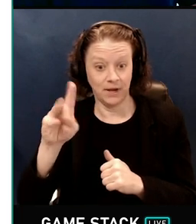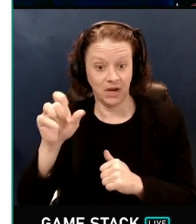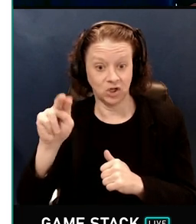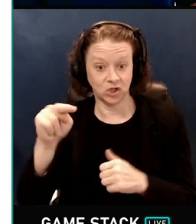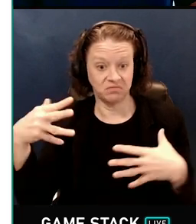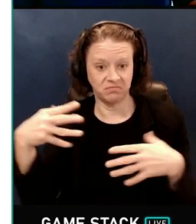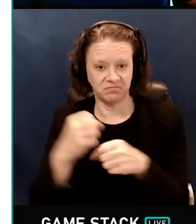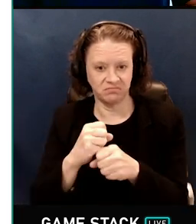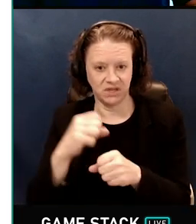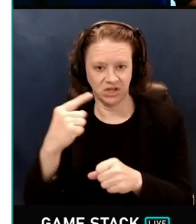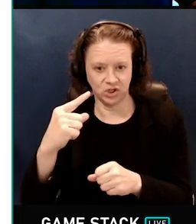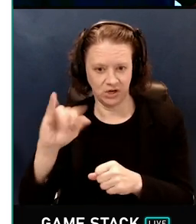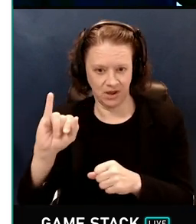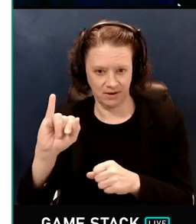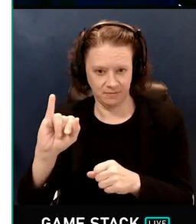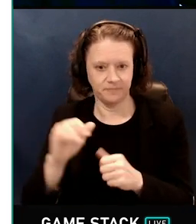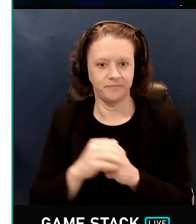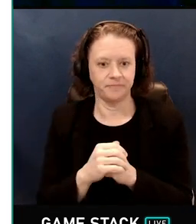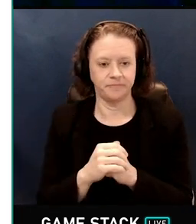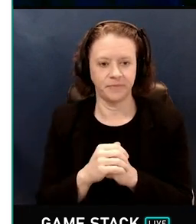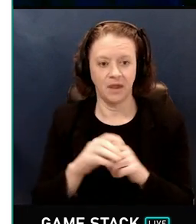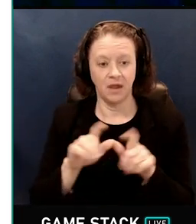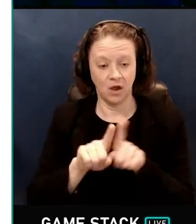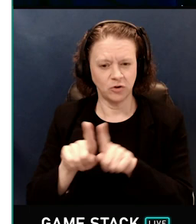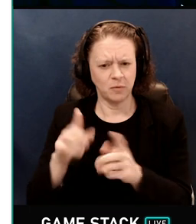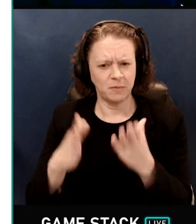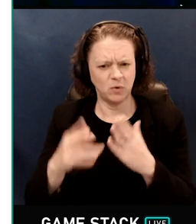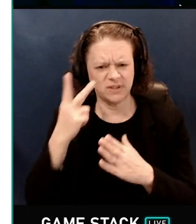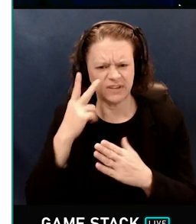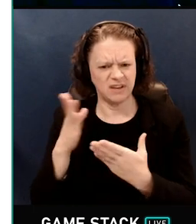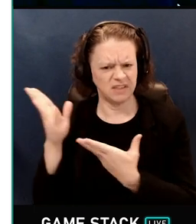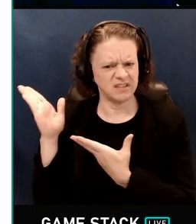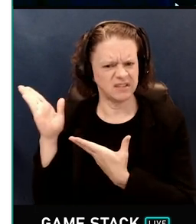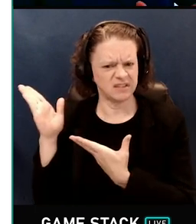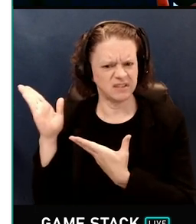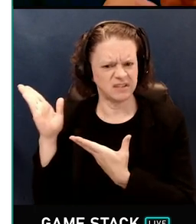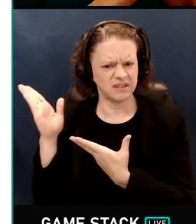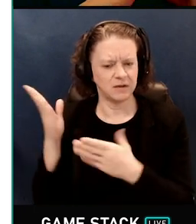where if you think of rasterization as having an outer loop,